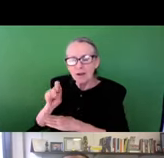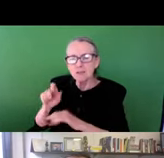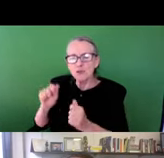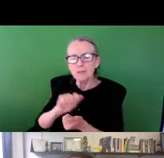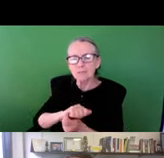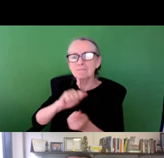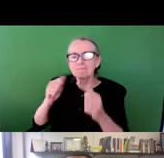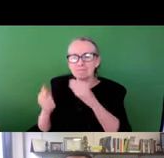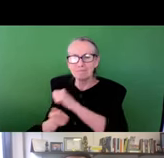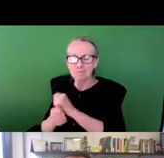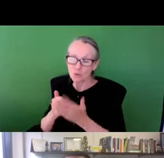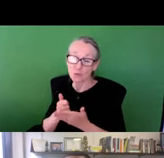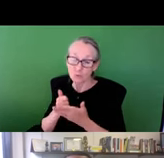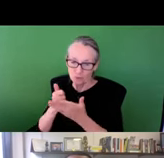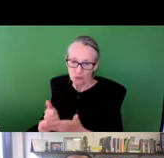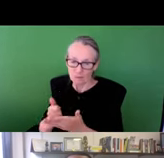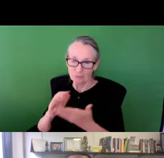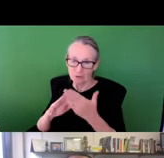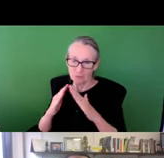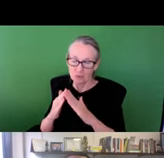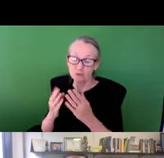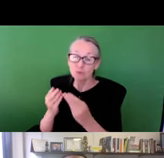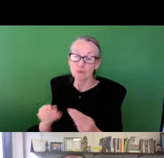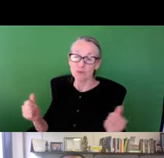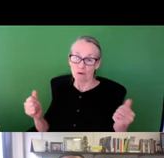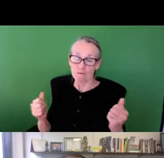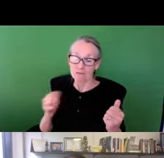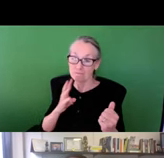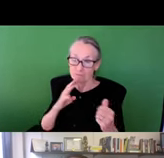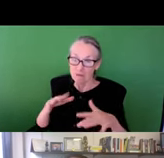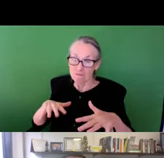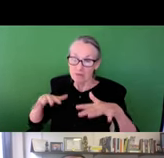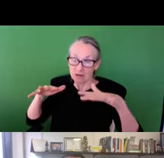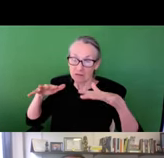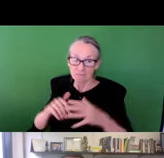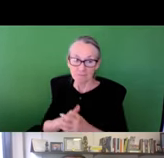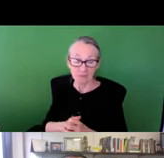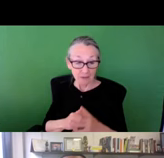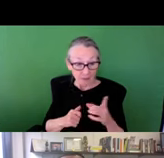that can be transformed for community benefit and to adjust his issues of storm